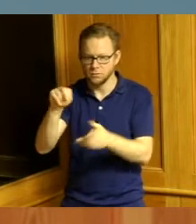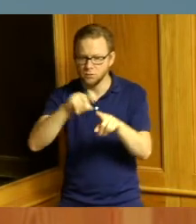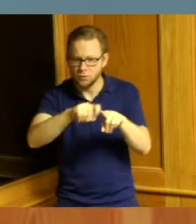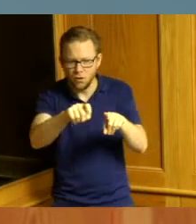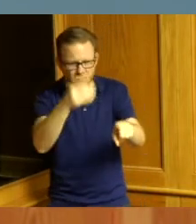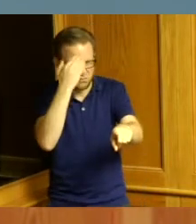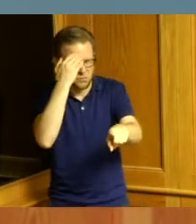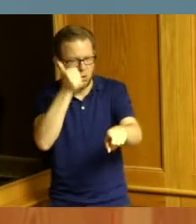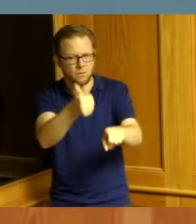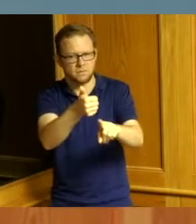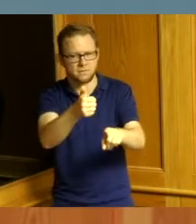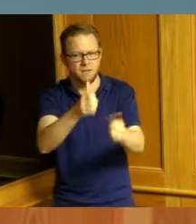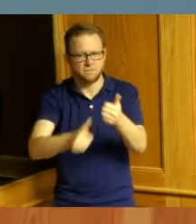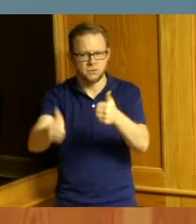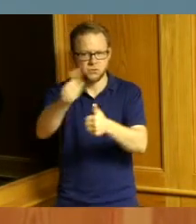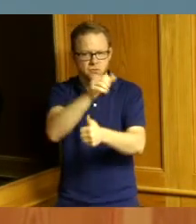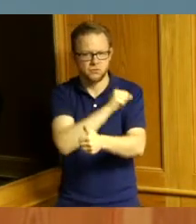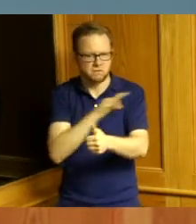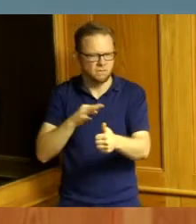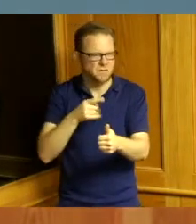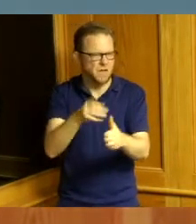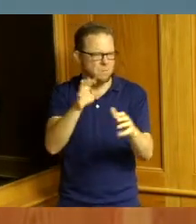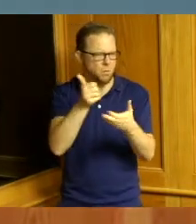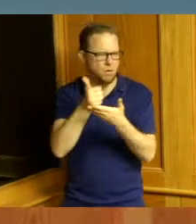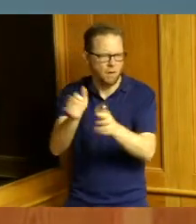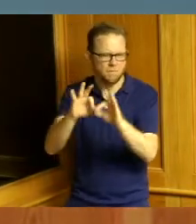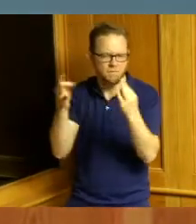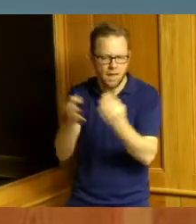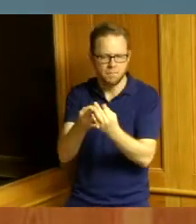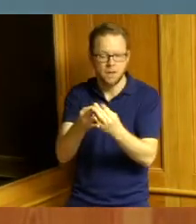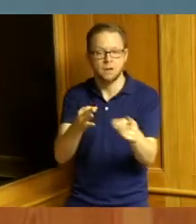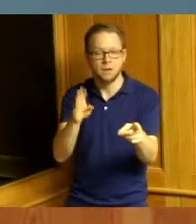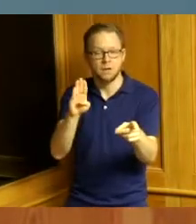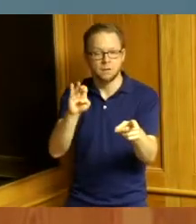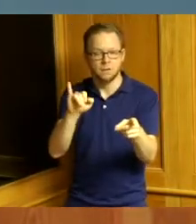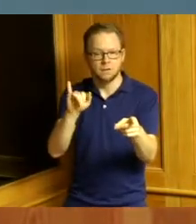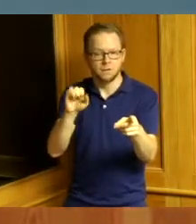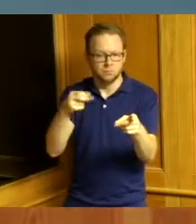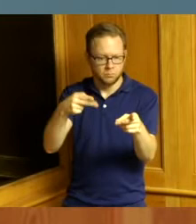of Staff and wanted to get help for the family Bishop was listening and responded immediately